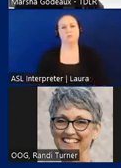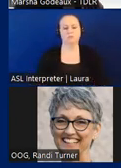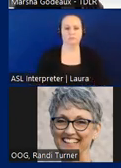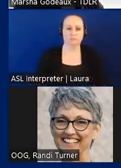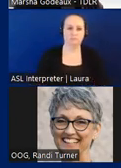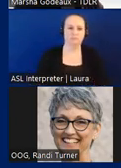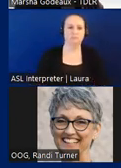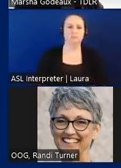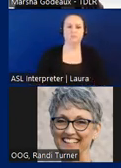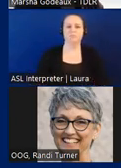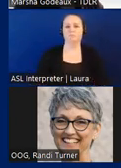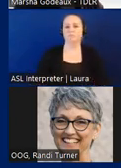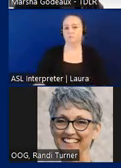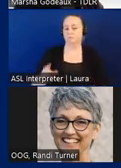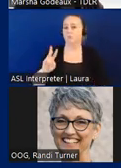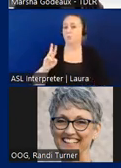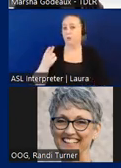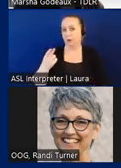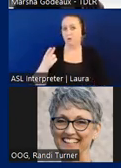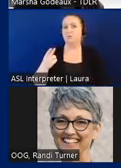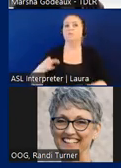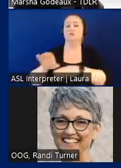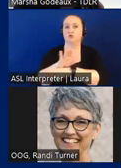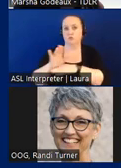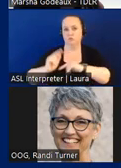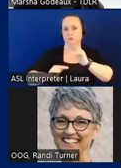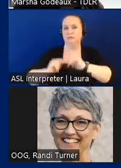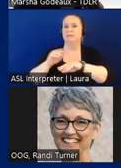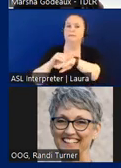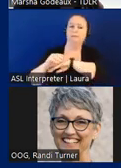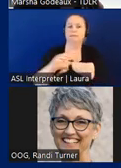a store warehouse is a commercial facility that affects commerce so the facility is